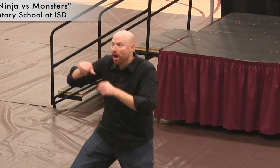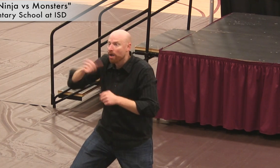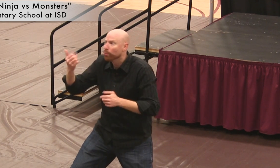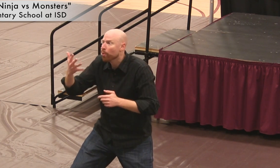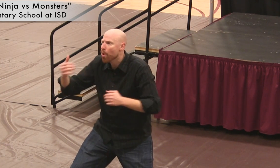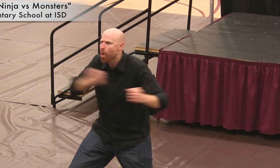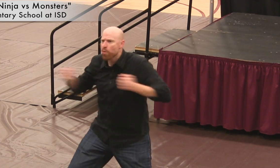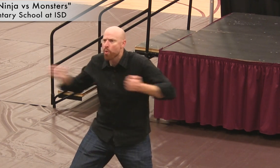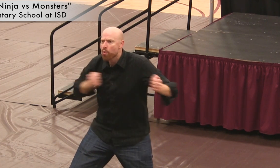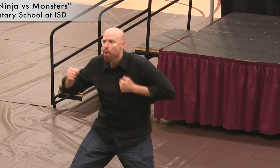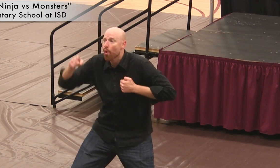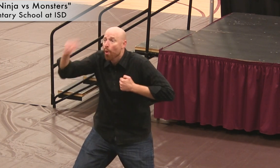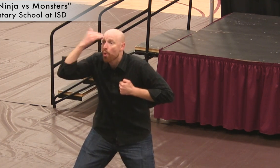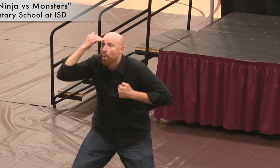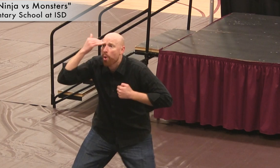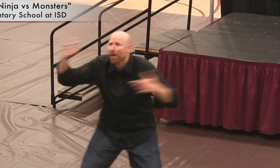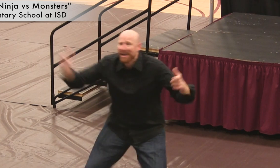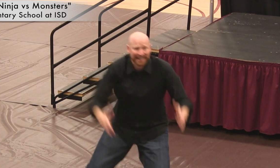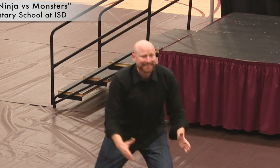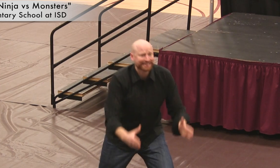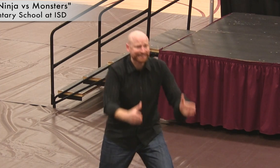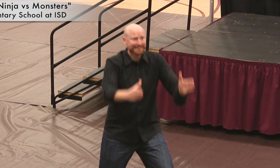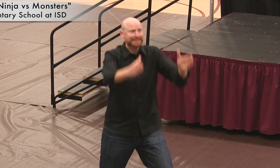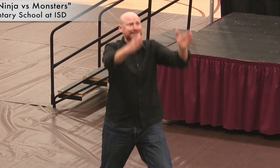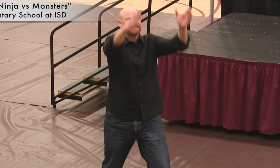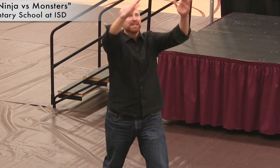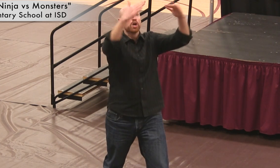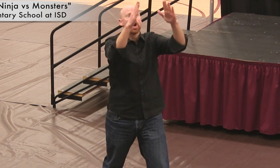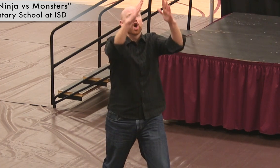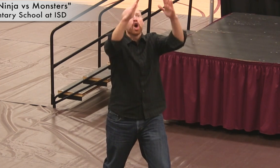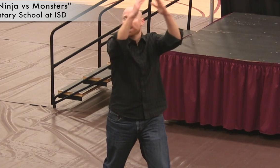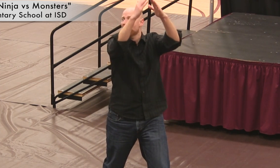Next up: Gorilla! You know that gorilla who climbed